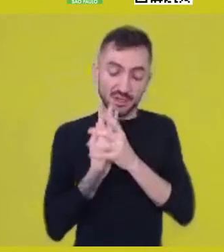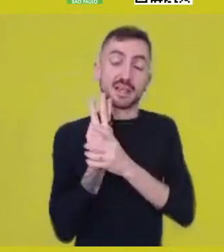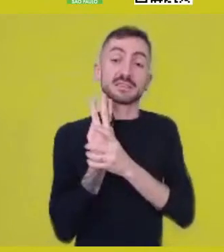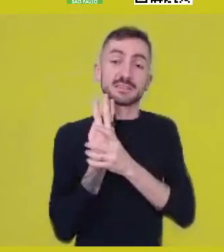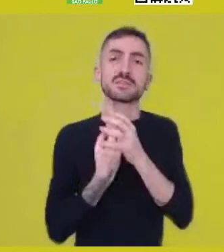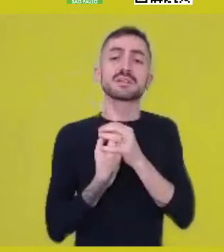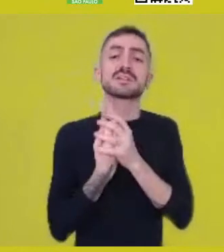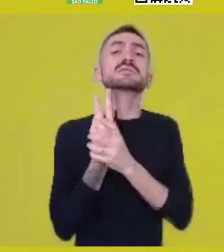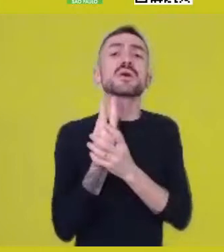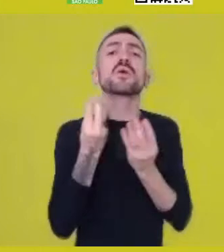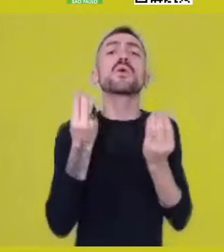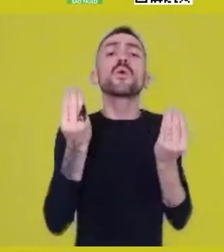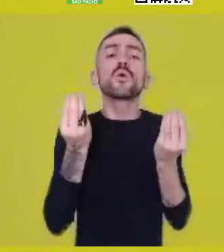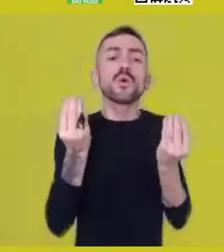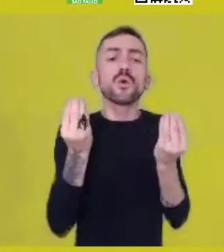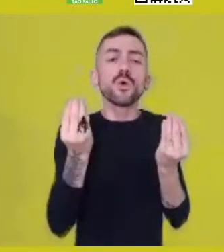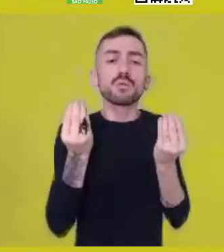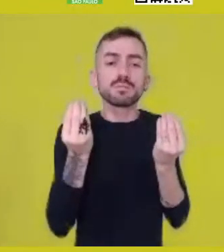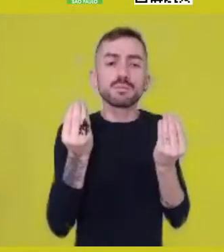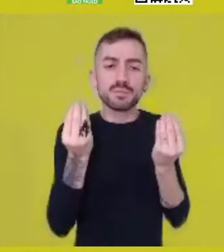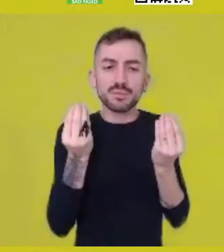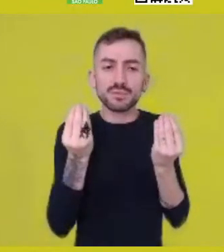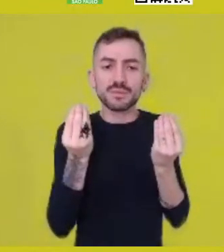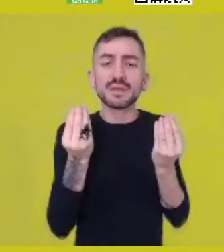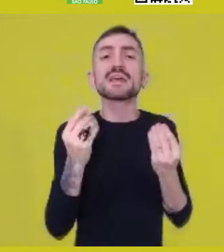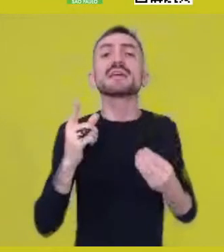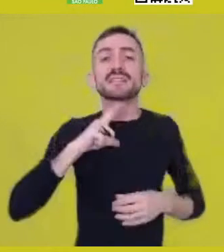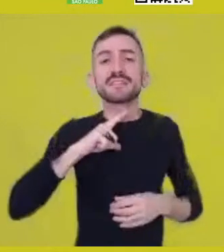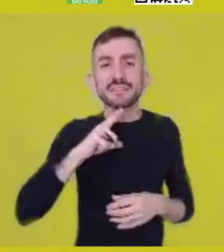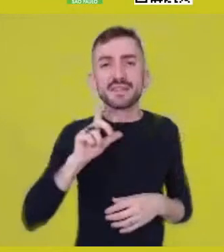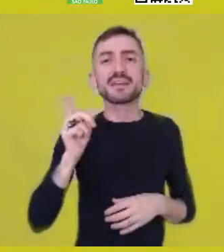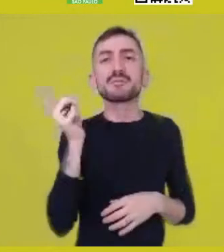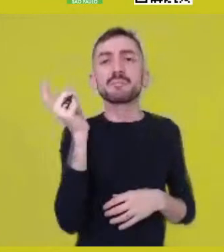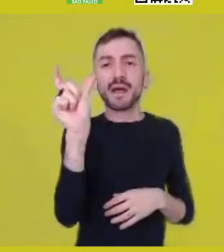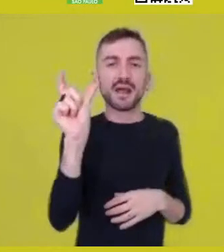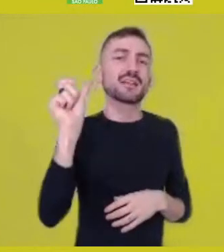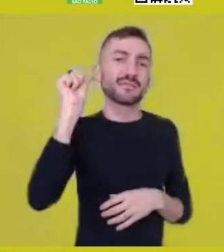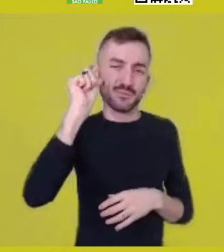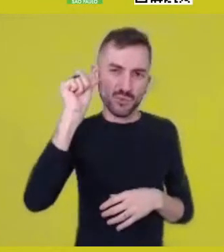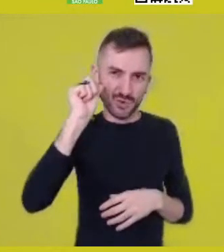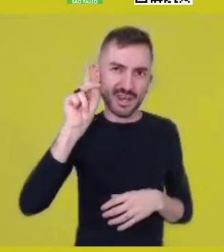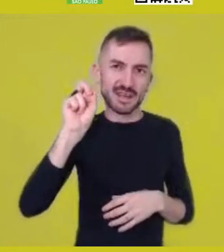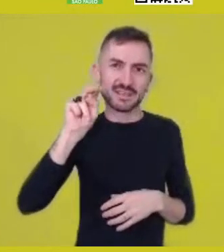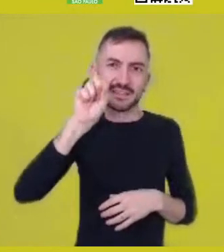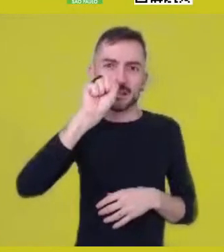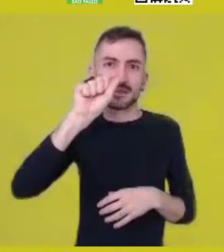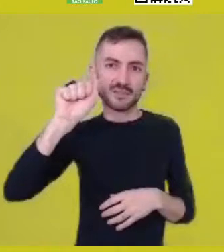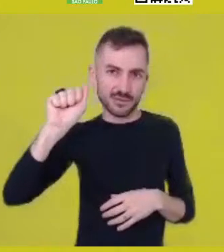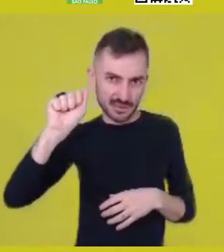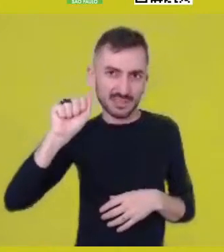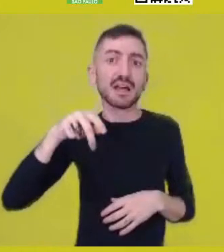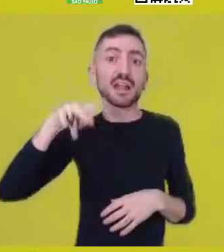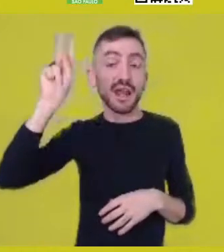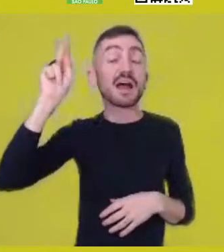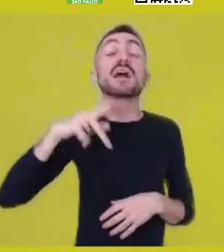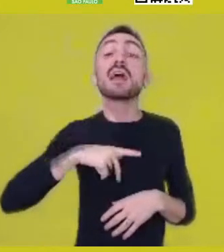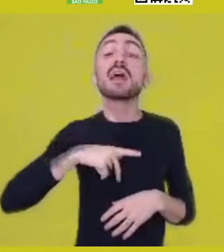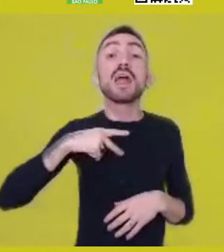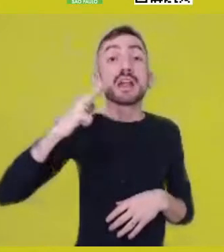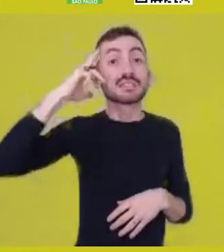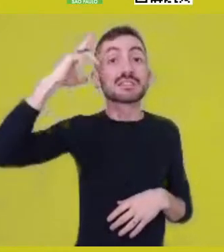had a dimension in Ma’at, the goddess Ma’at, the mistress of justice, order,